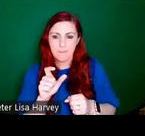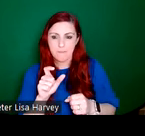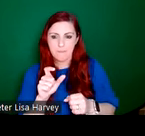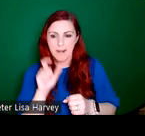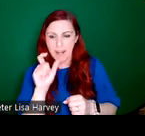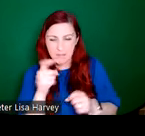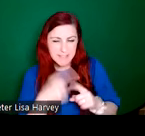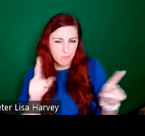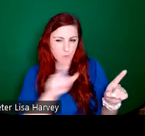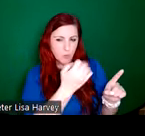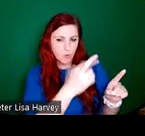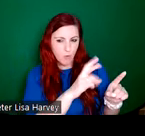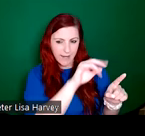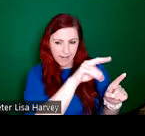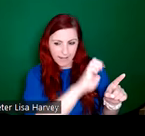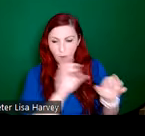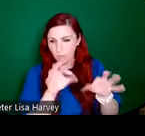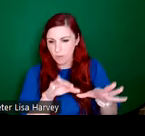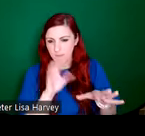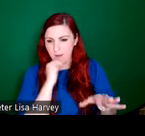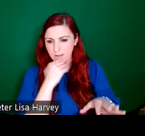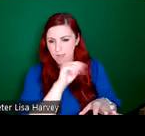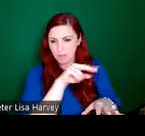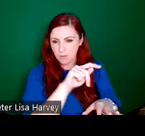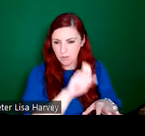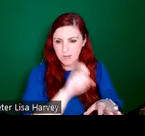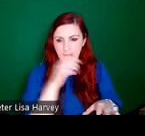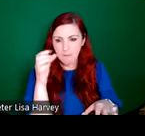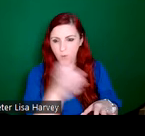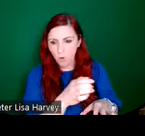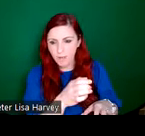because An Túr Ghloine, of course, it employed both artists and craftsmen to